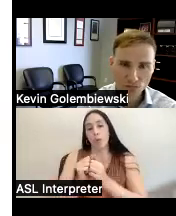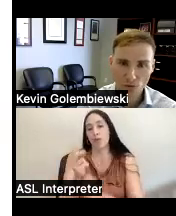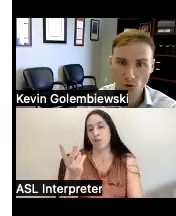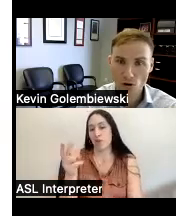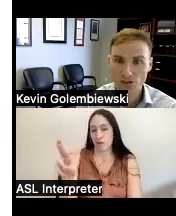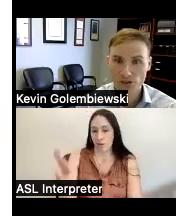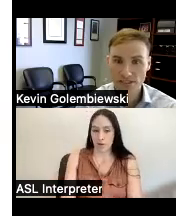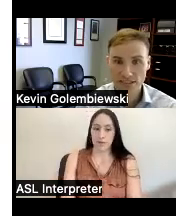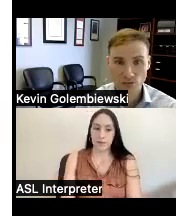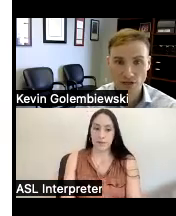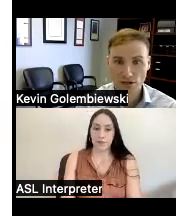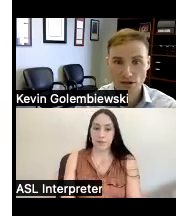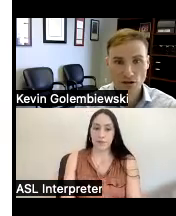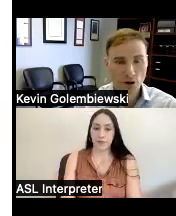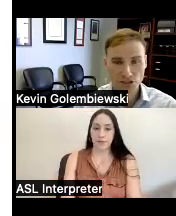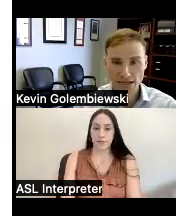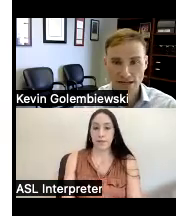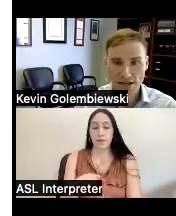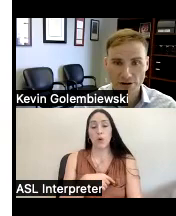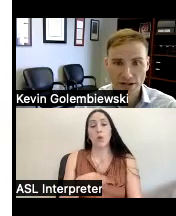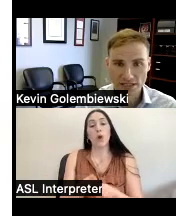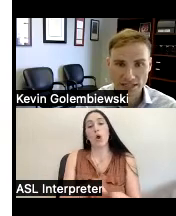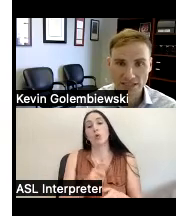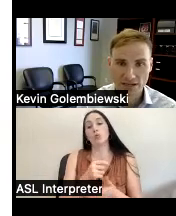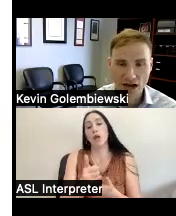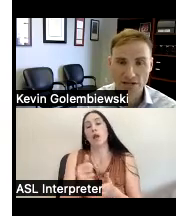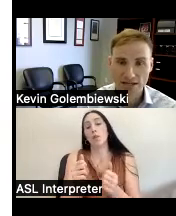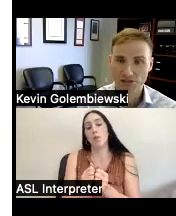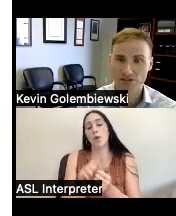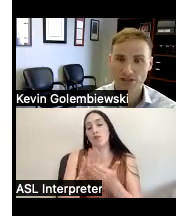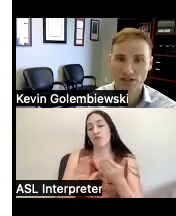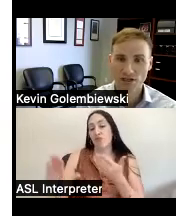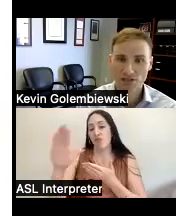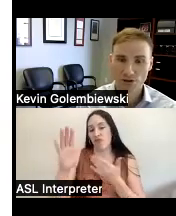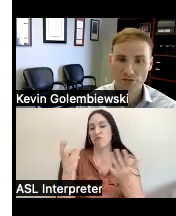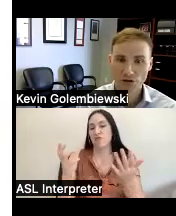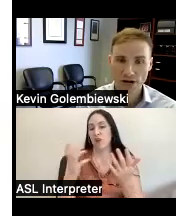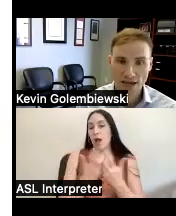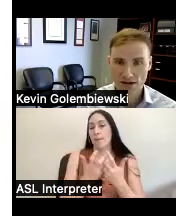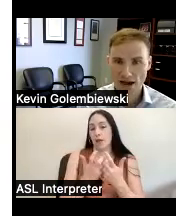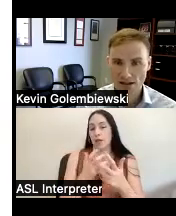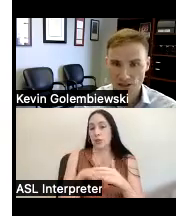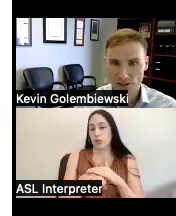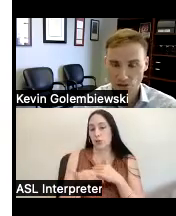will also assist with post-secondary education accommodations so if you're a college student